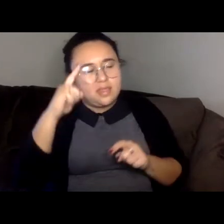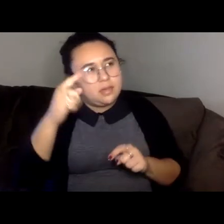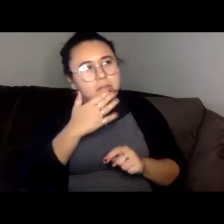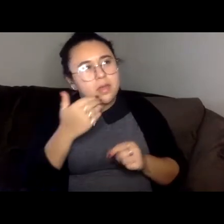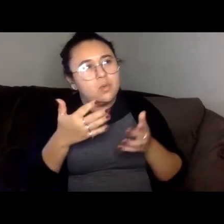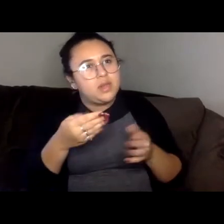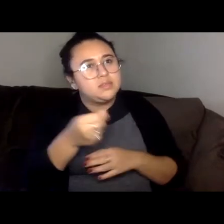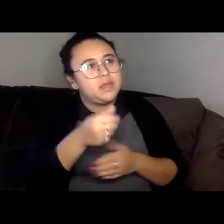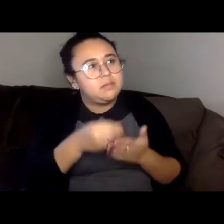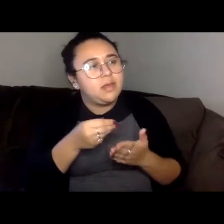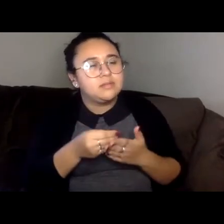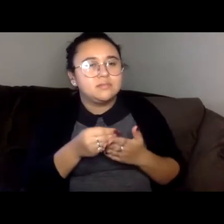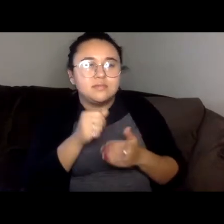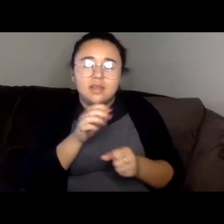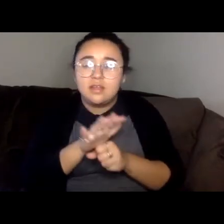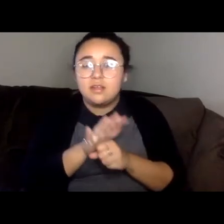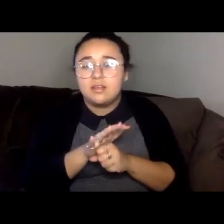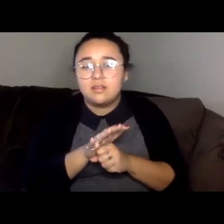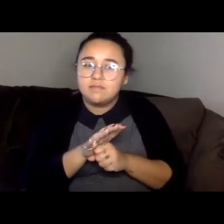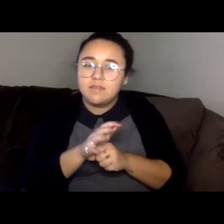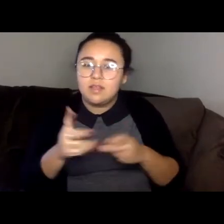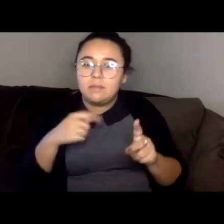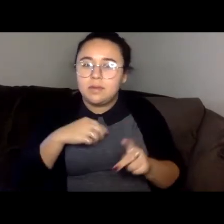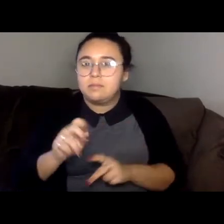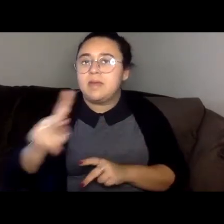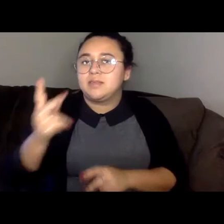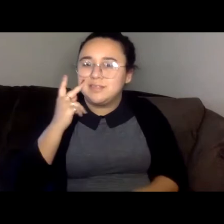it, since it isn't enough to make to allow me to come back to see you.